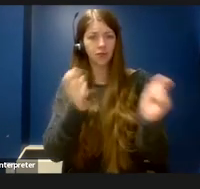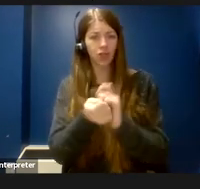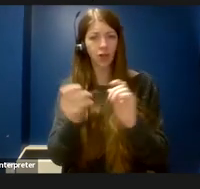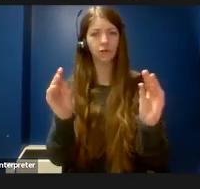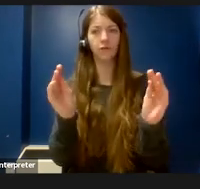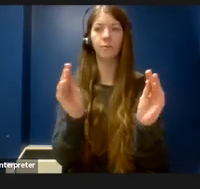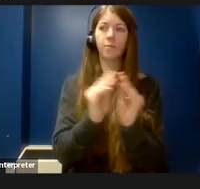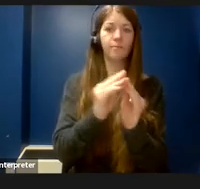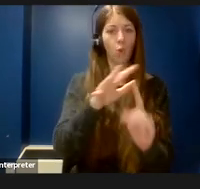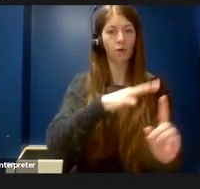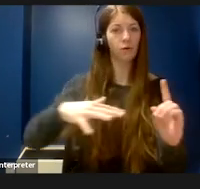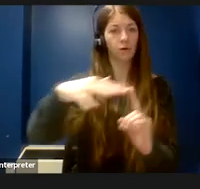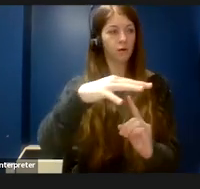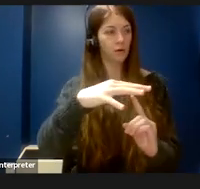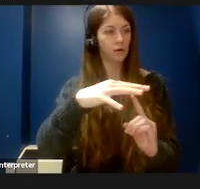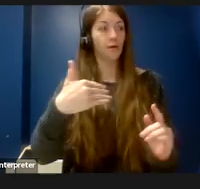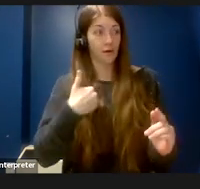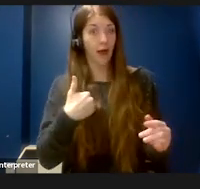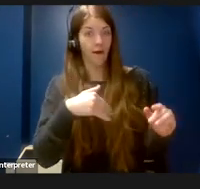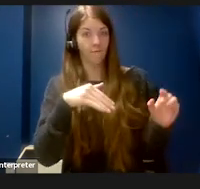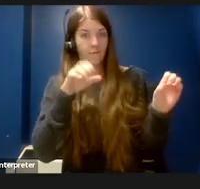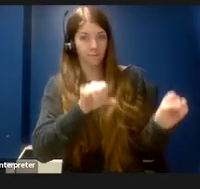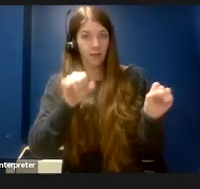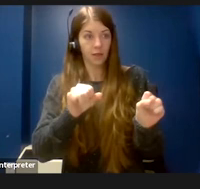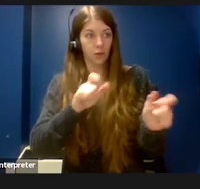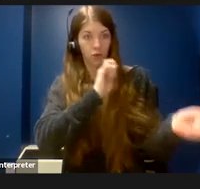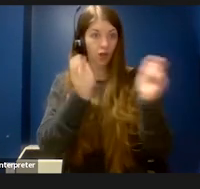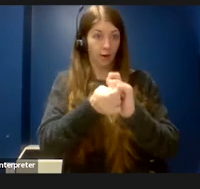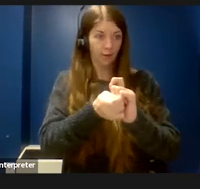that you have power over to be more accessible and inclusive.